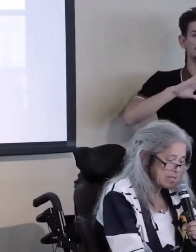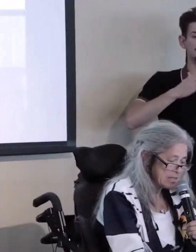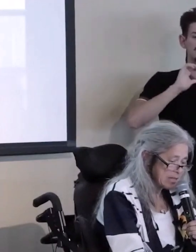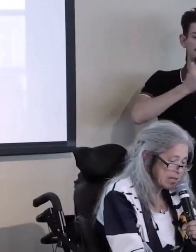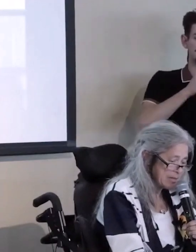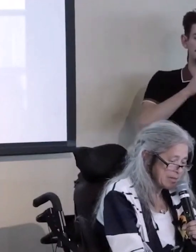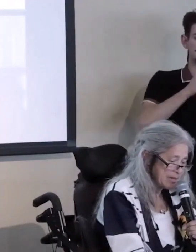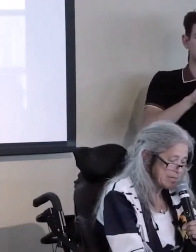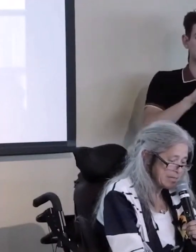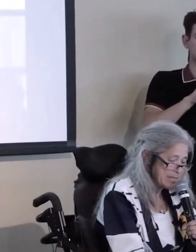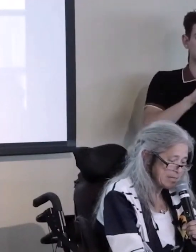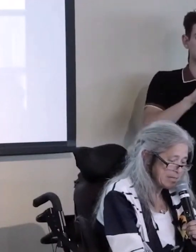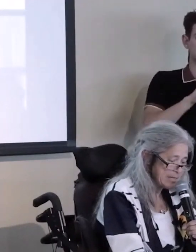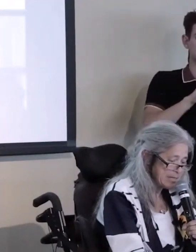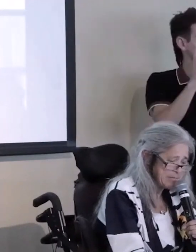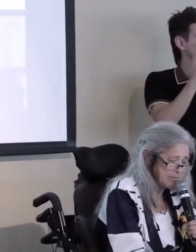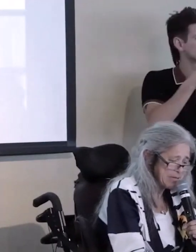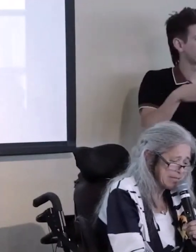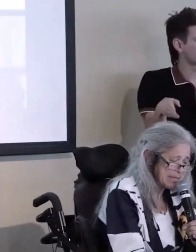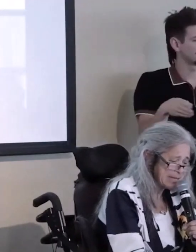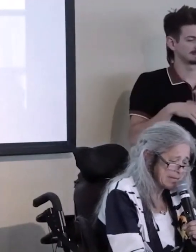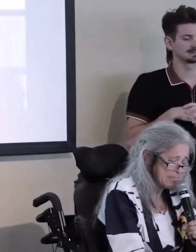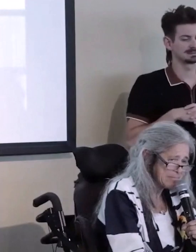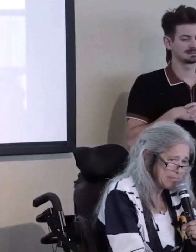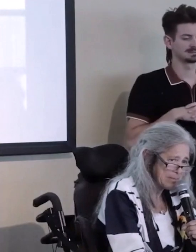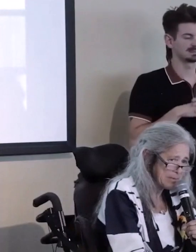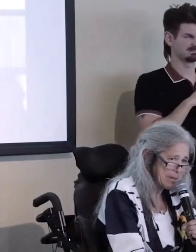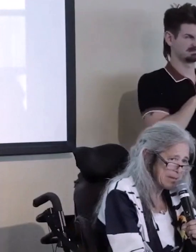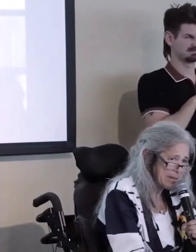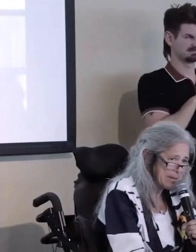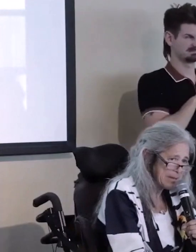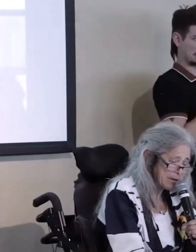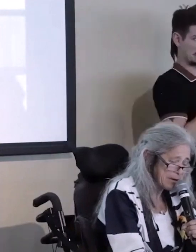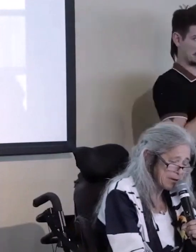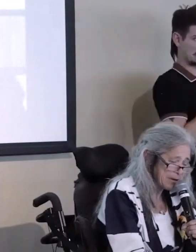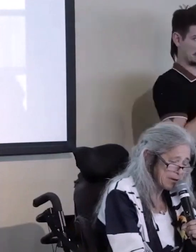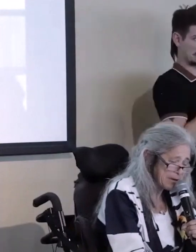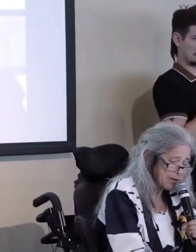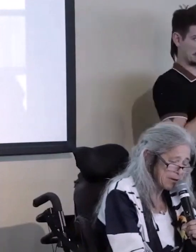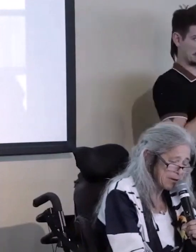It seems like things have happened recently that maybe made that relevant too?